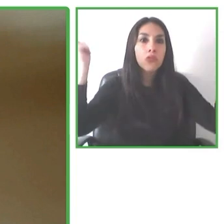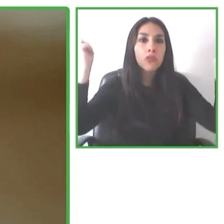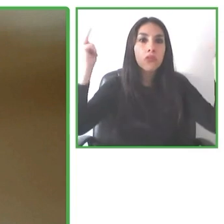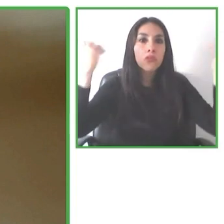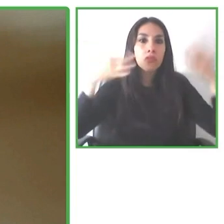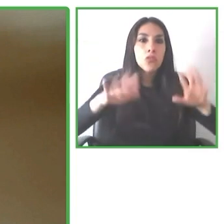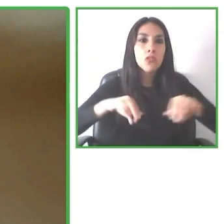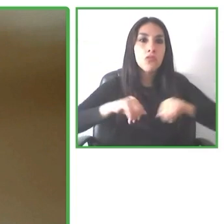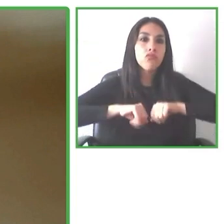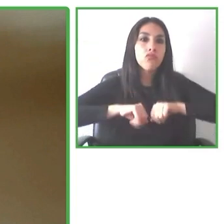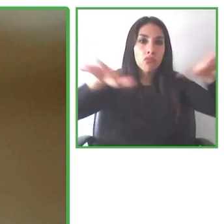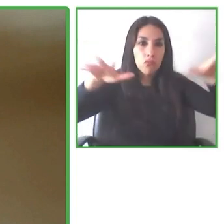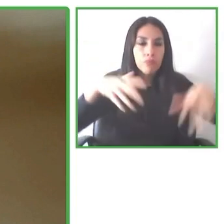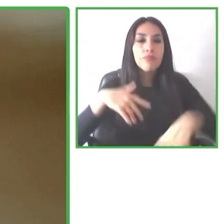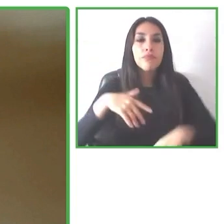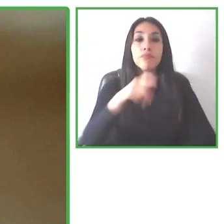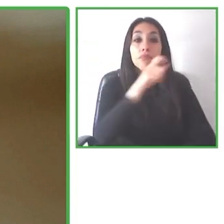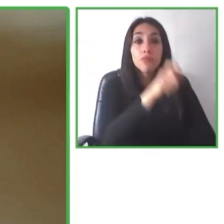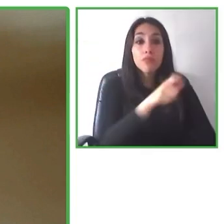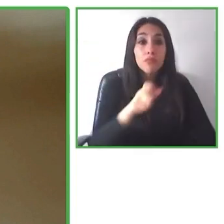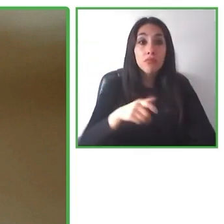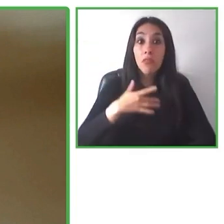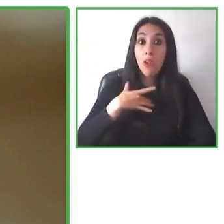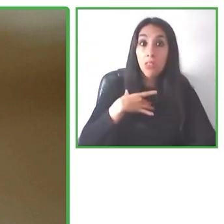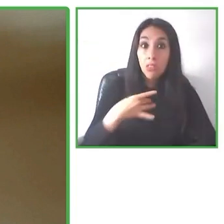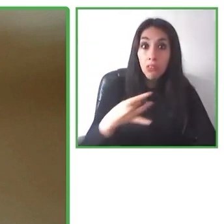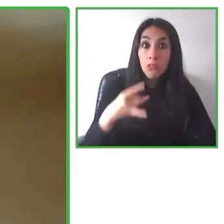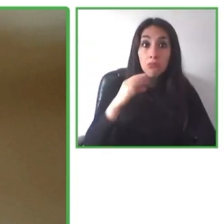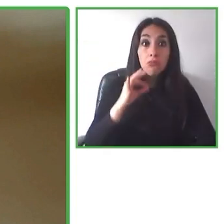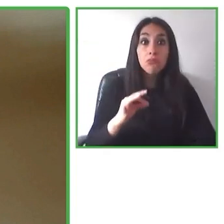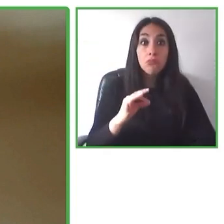Everyone who can take advantage of this license.